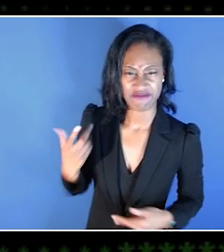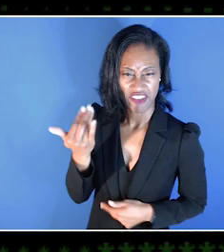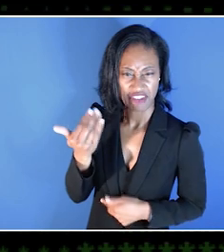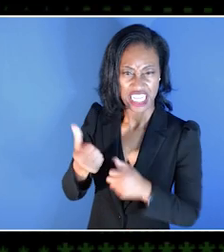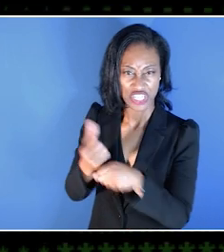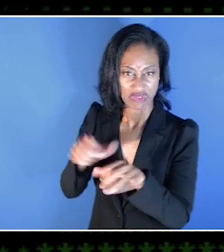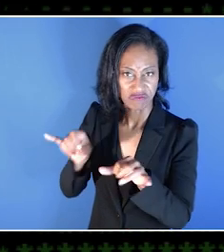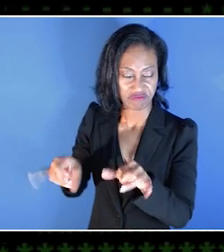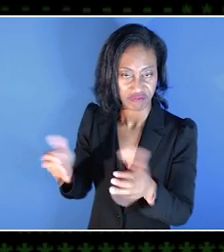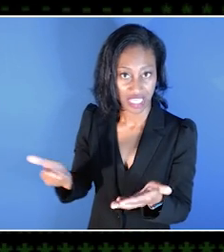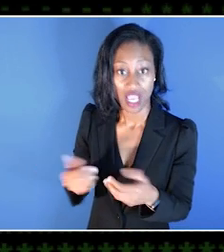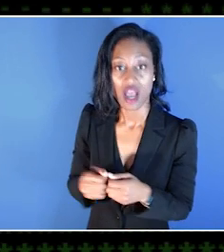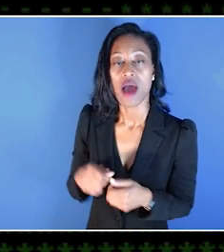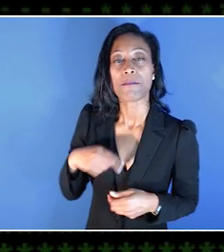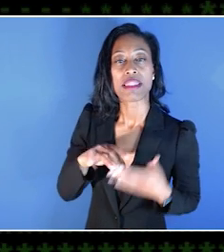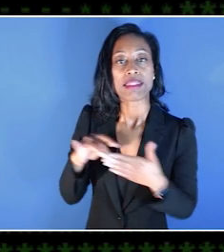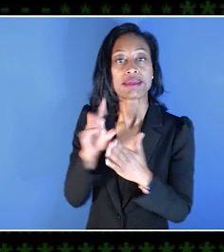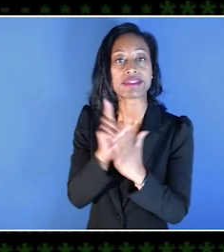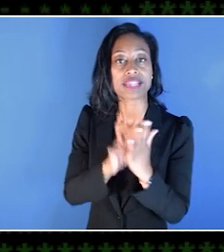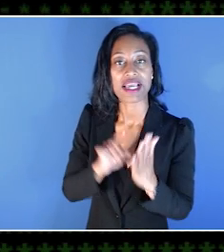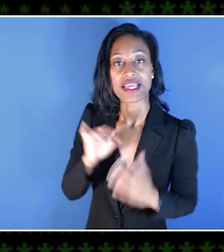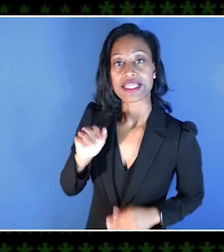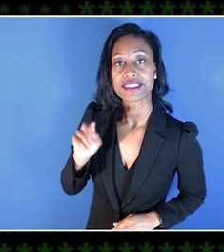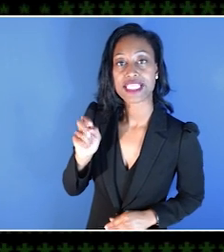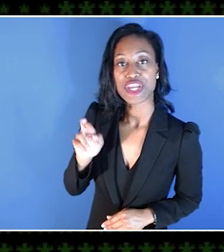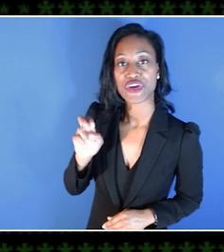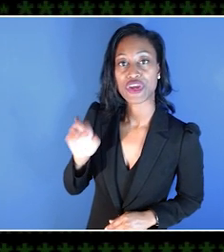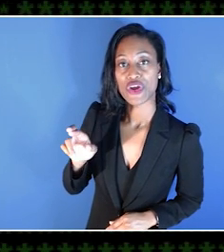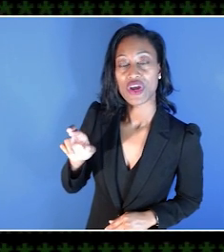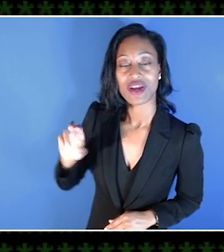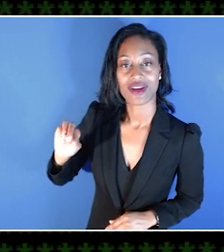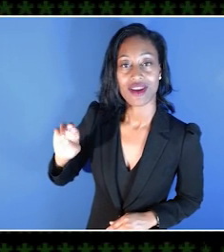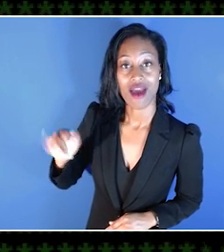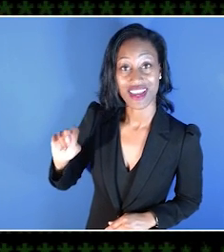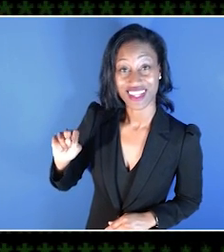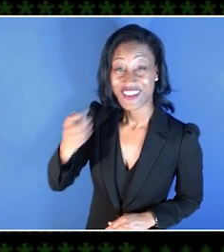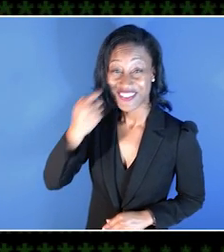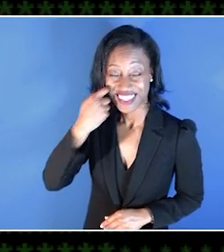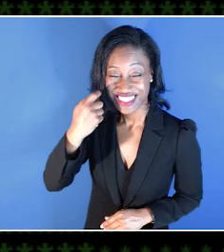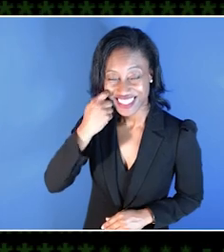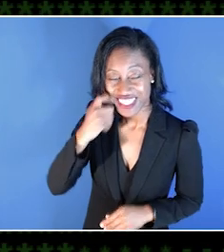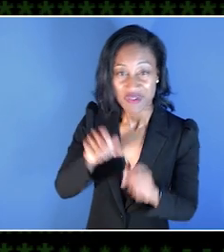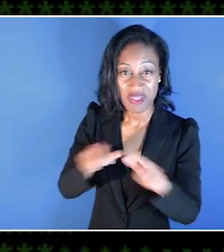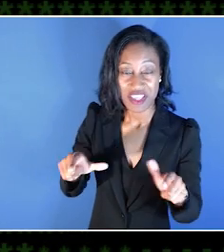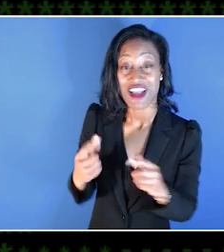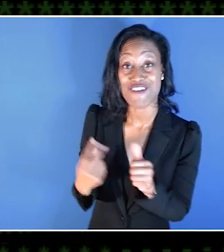So I'm Lead Game Designer at INTERIOR/NIGHT. And then we just released our first game, As Dusk Falls.